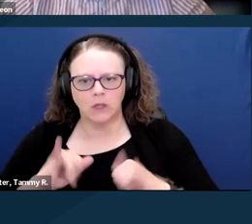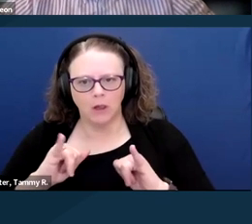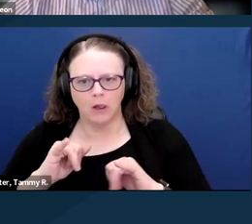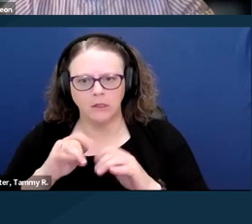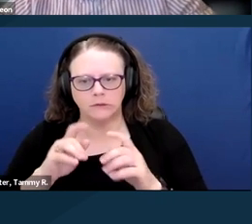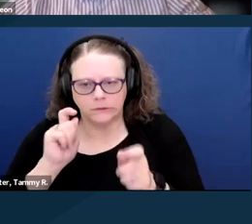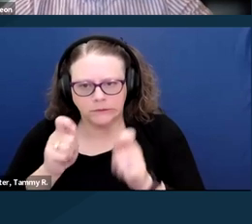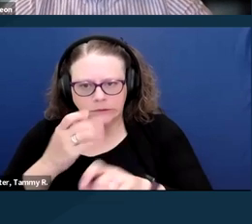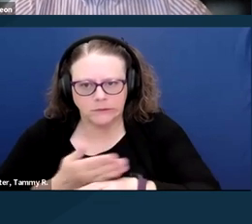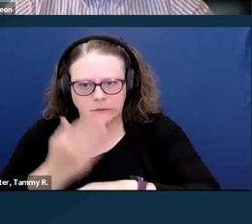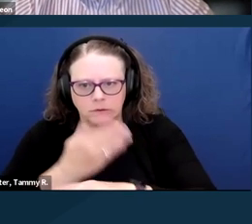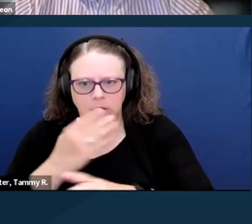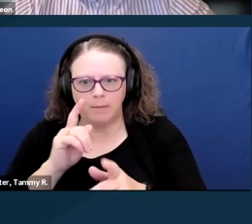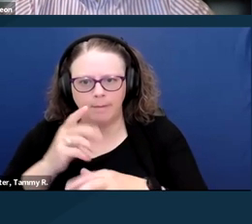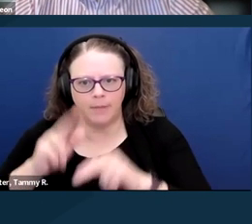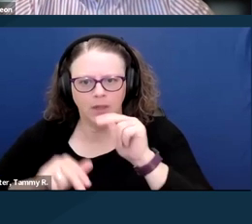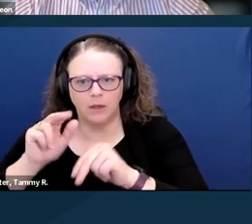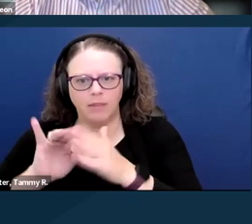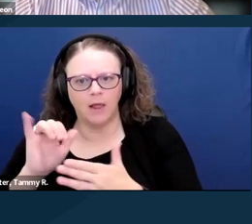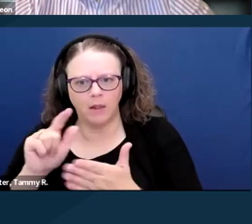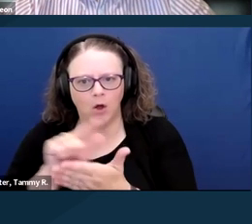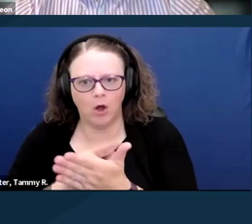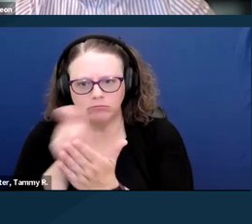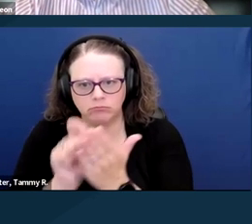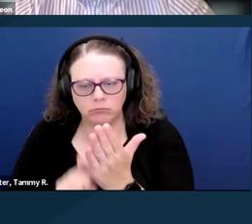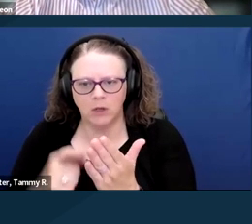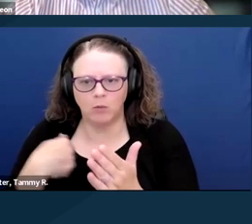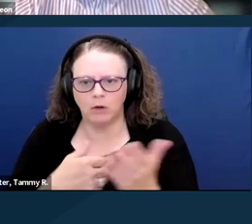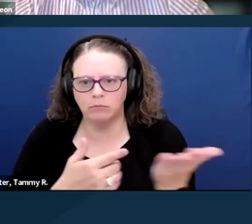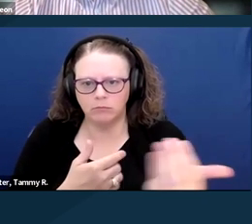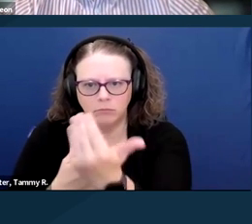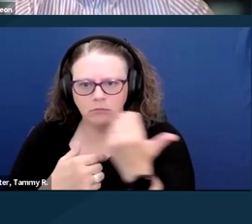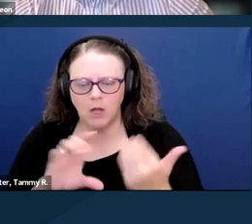and we're continuing to talk to other offices that are interested in the issue. We have presented it